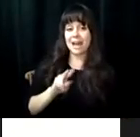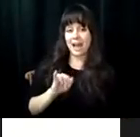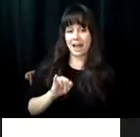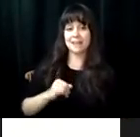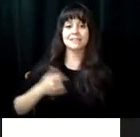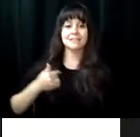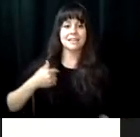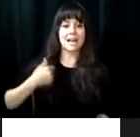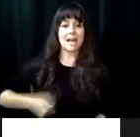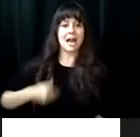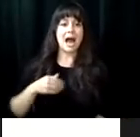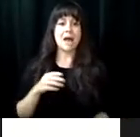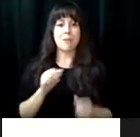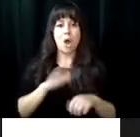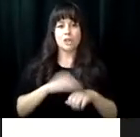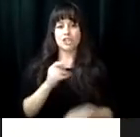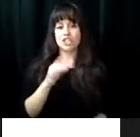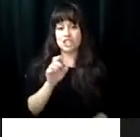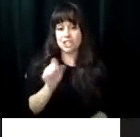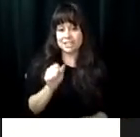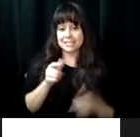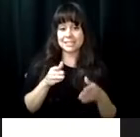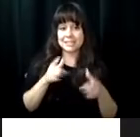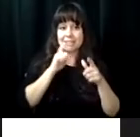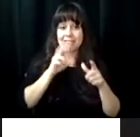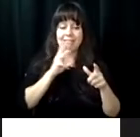my experience and my confidence. I love it.